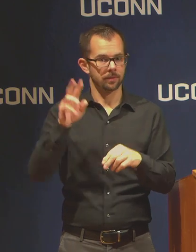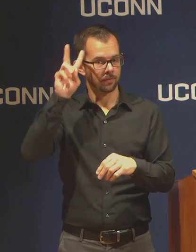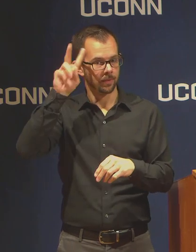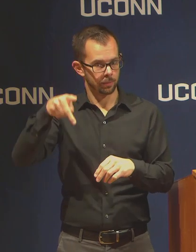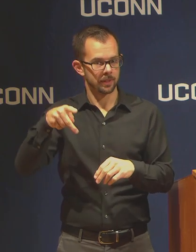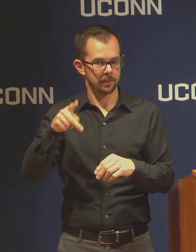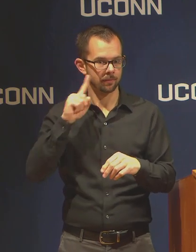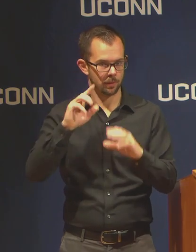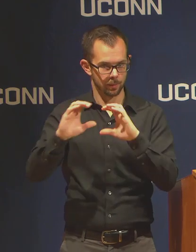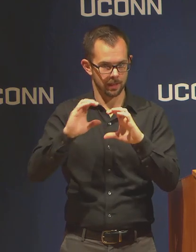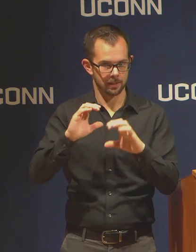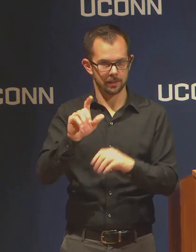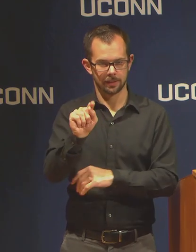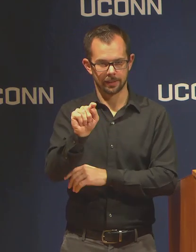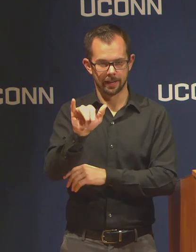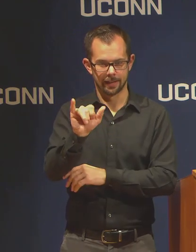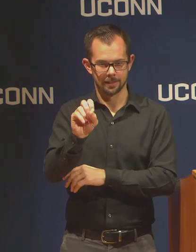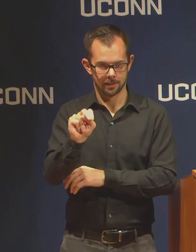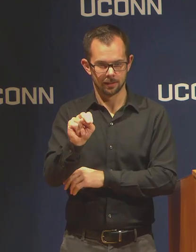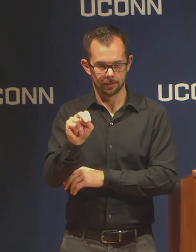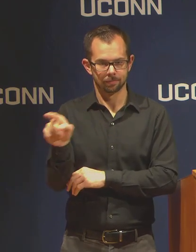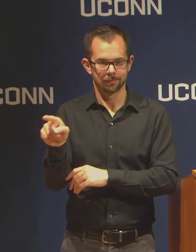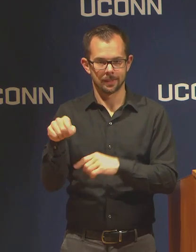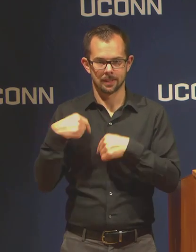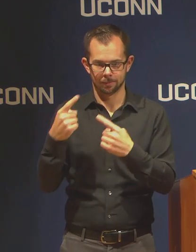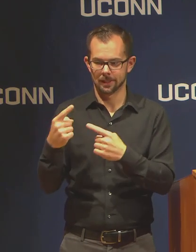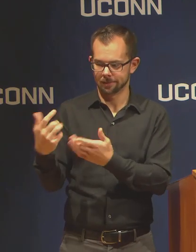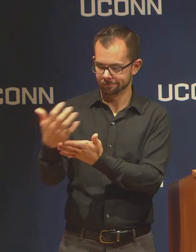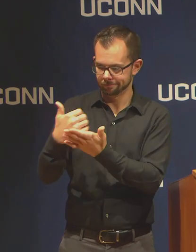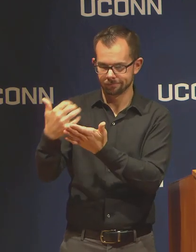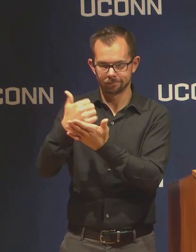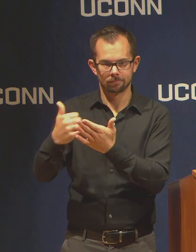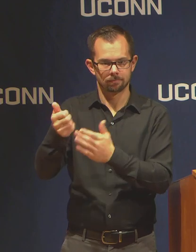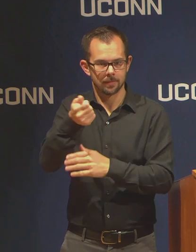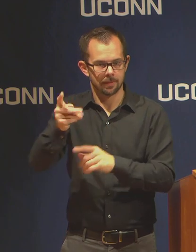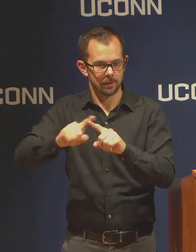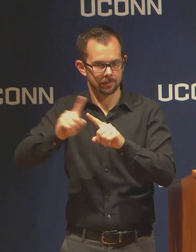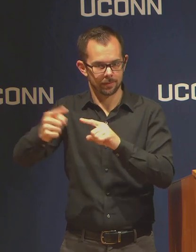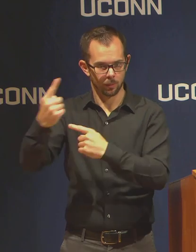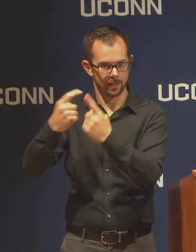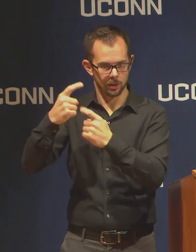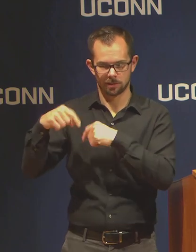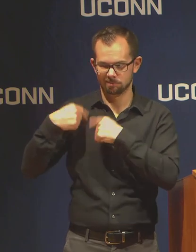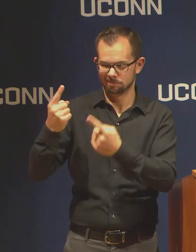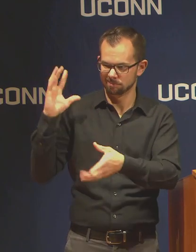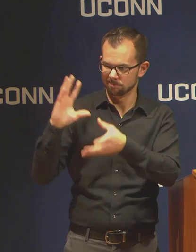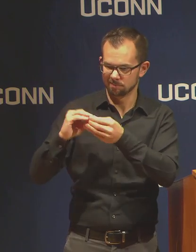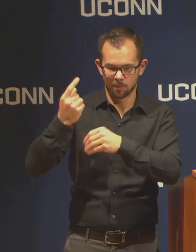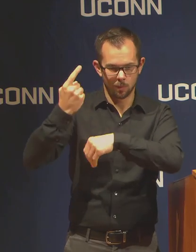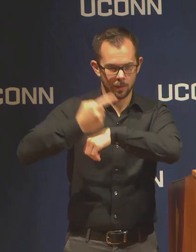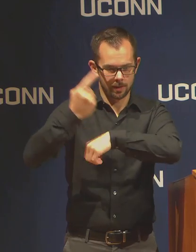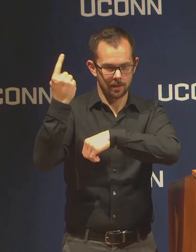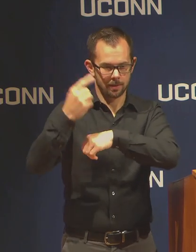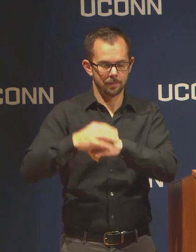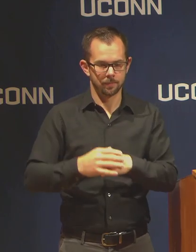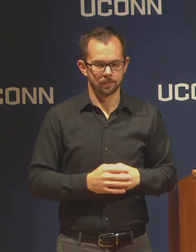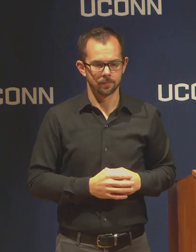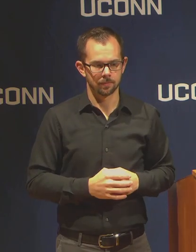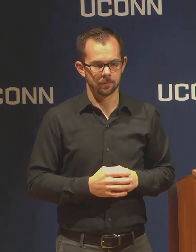who has received questions over the past day, there are several dozen unique